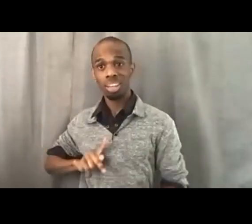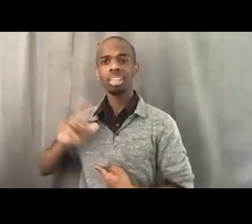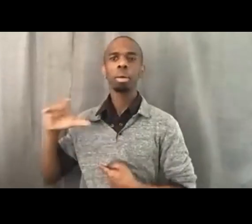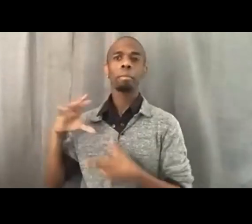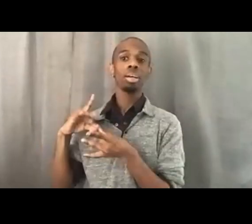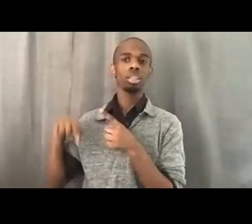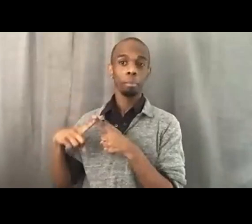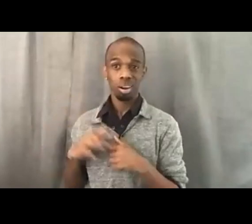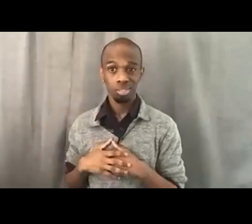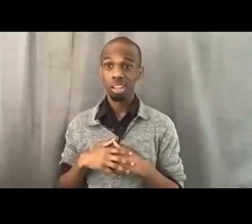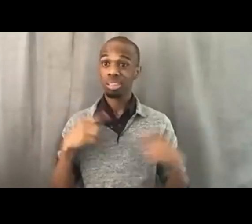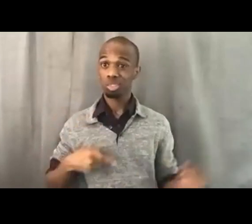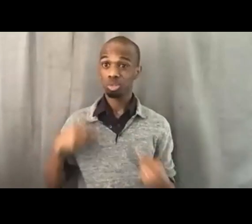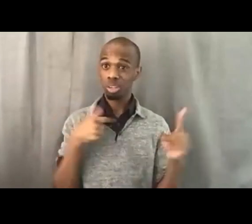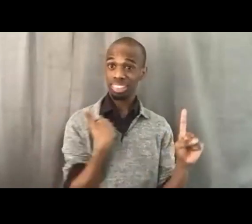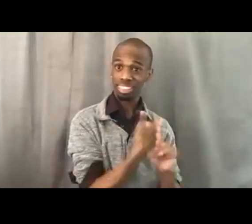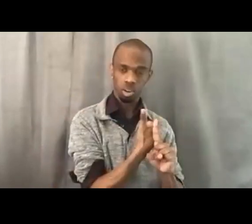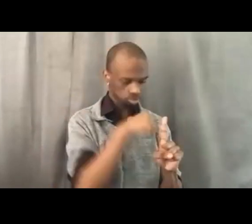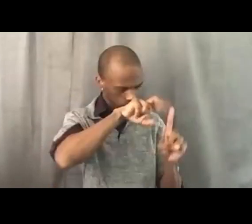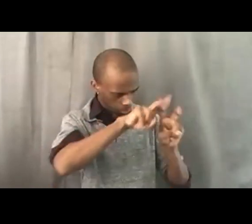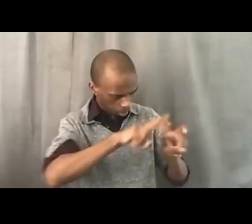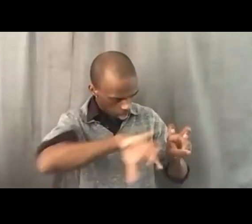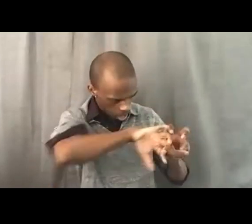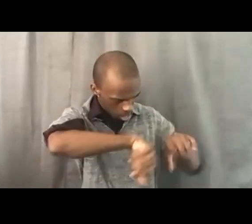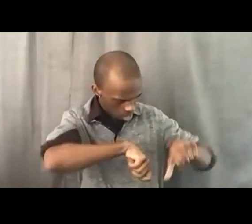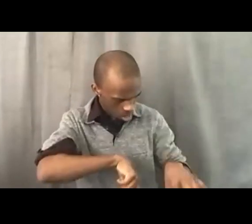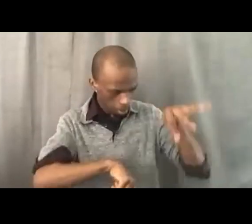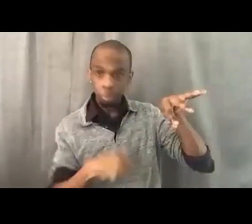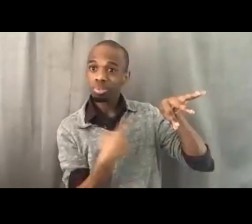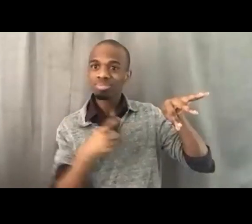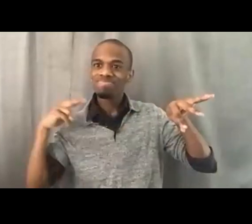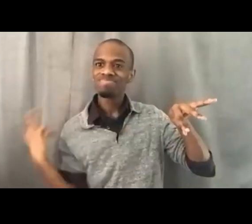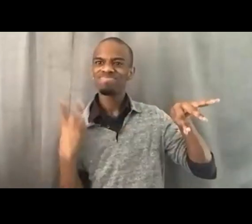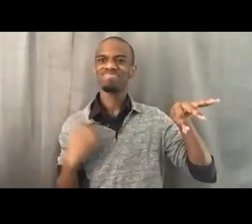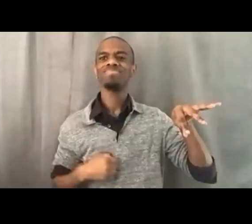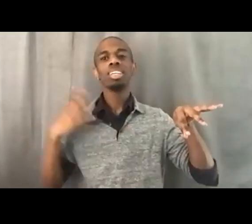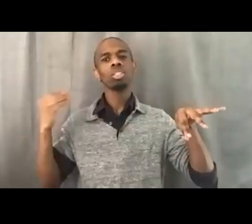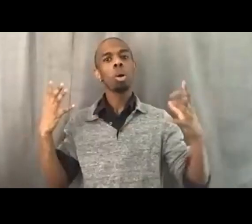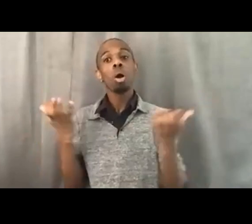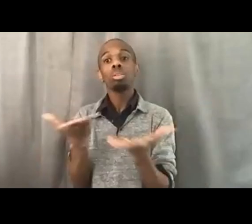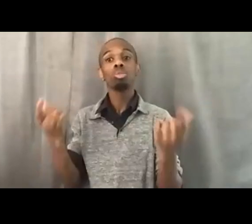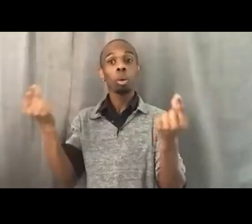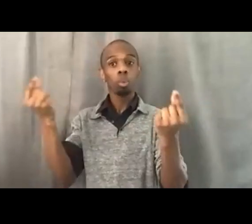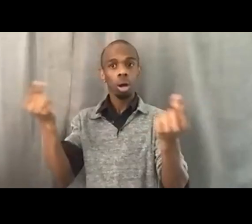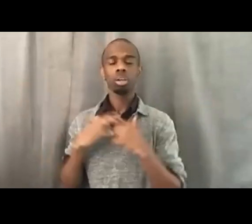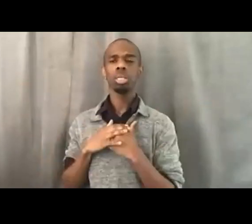And so with that, I just want to pause and invite you to offer some of your victories.